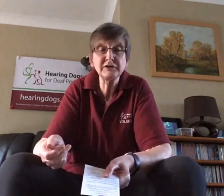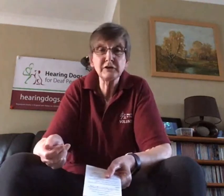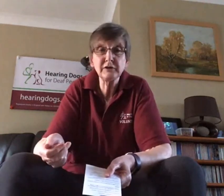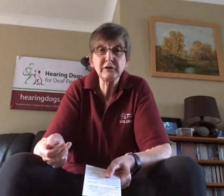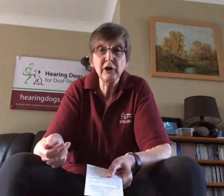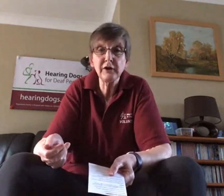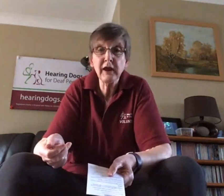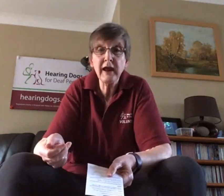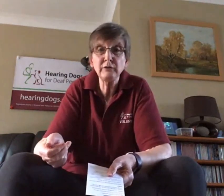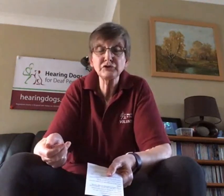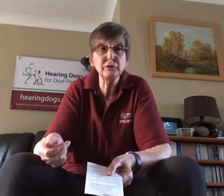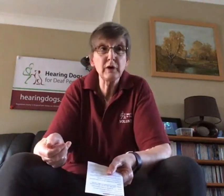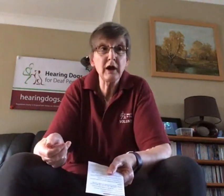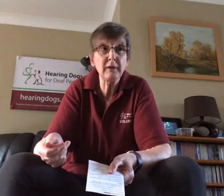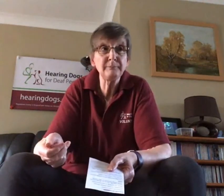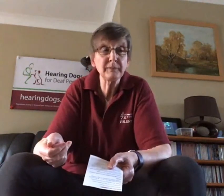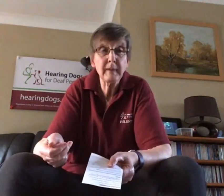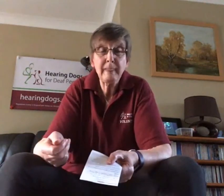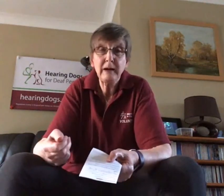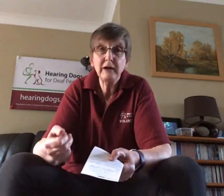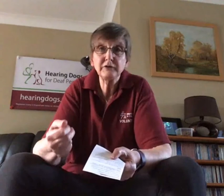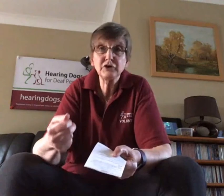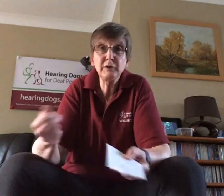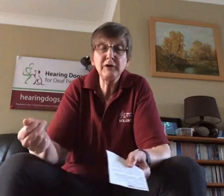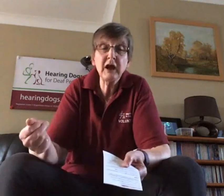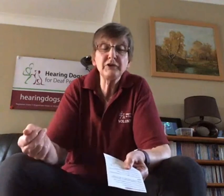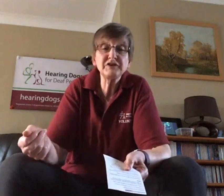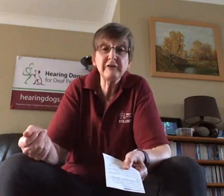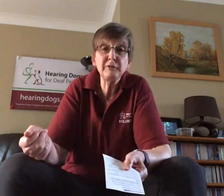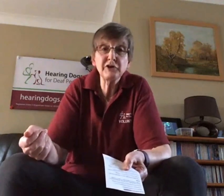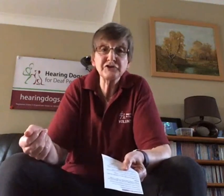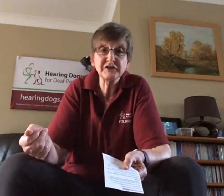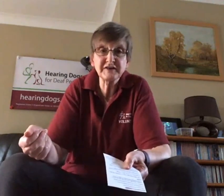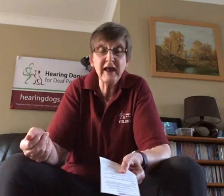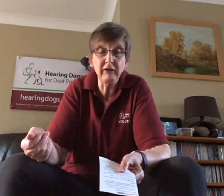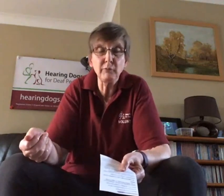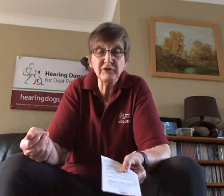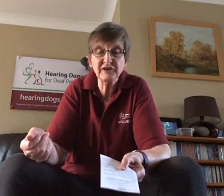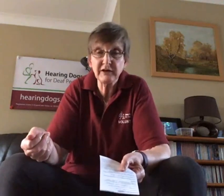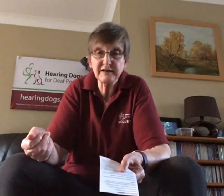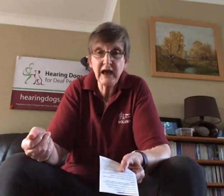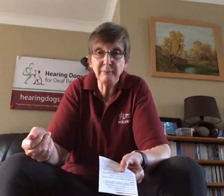learn how to communicate with his deaf person, to tell them when something is happening.